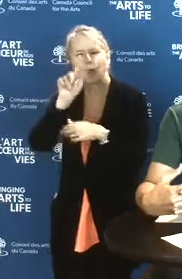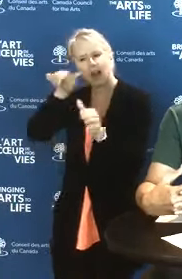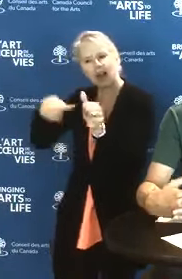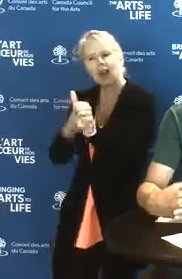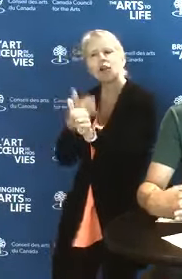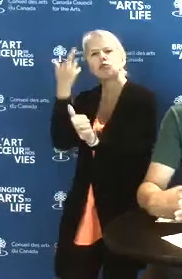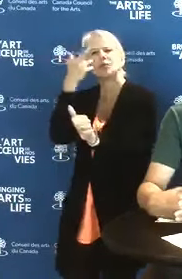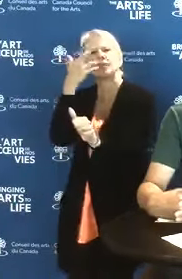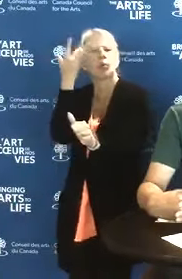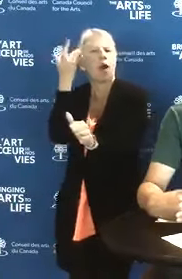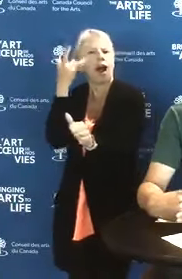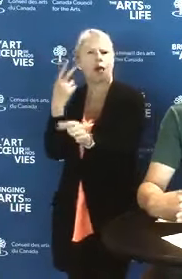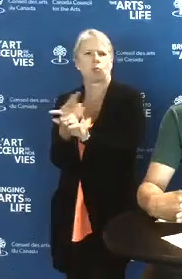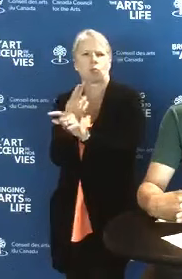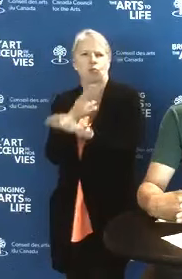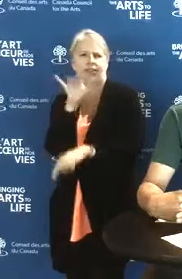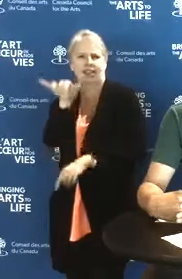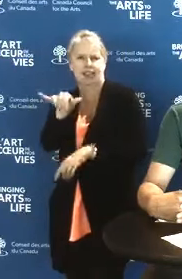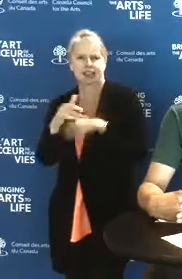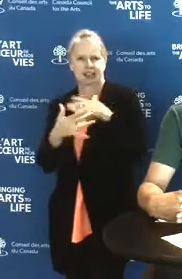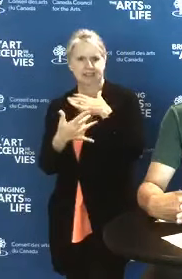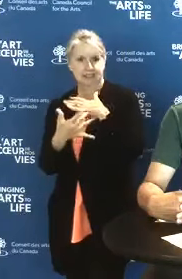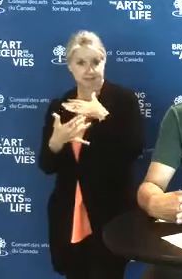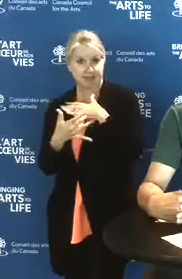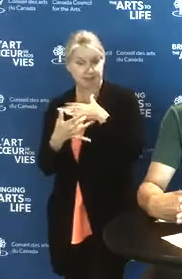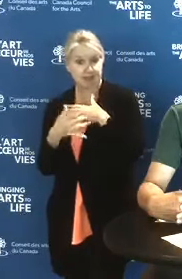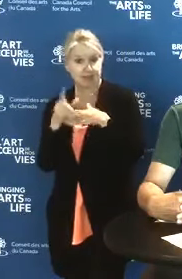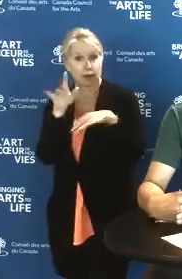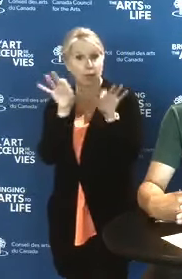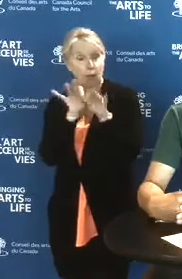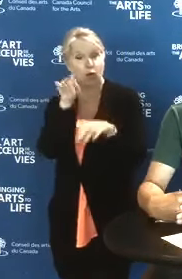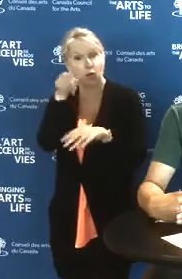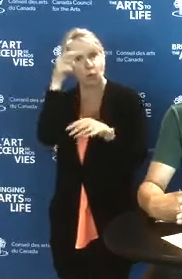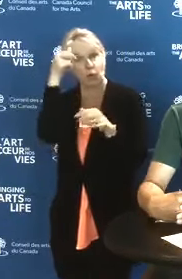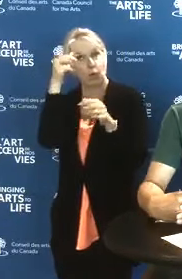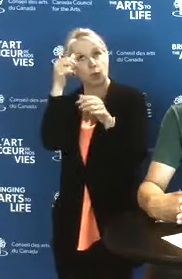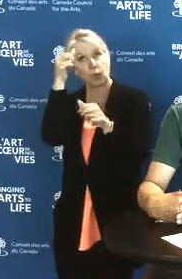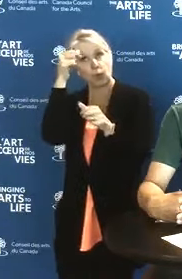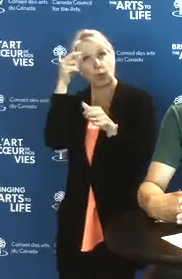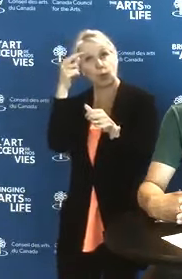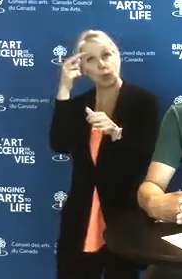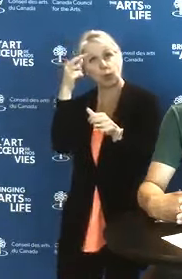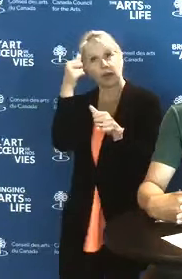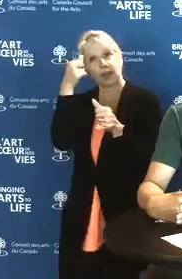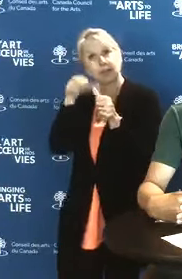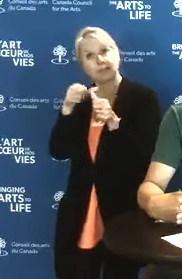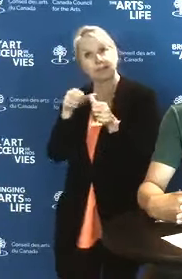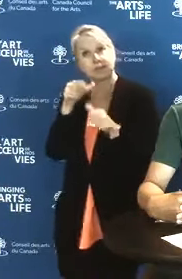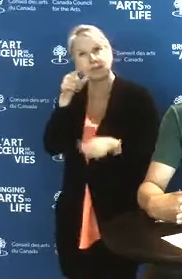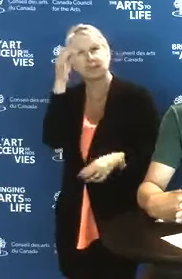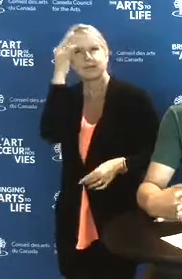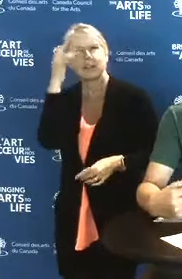In fact, you want to be thinking: What is the problem or the strategic issue